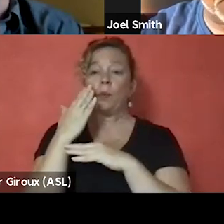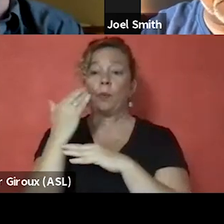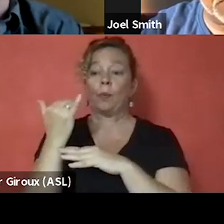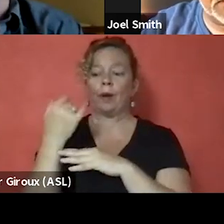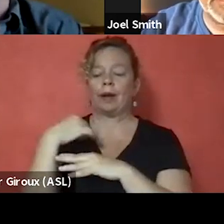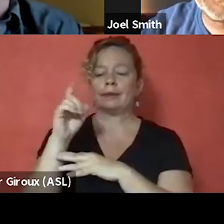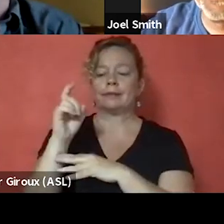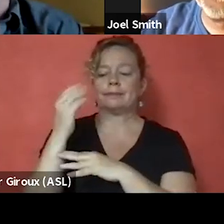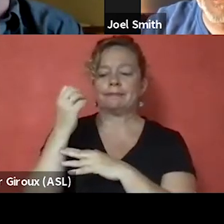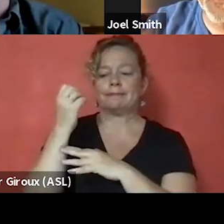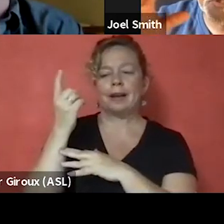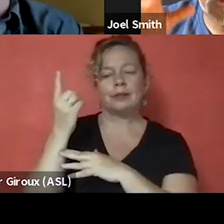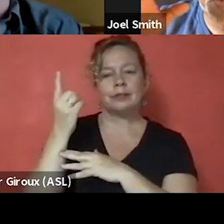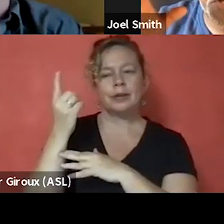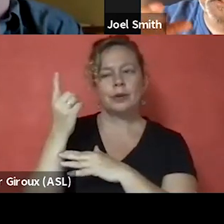what kind of equity we're talking.